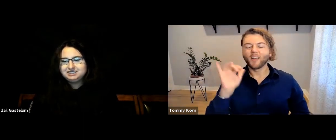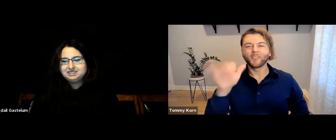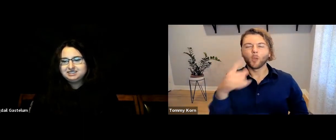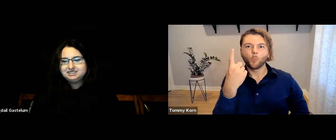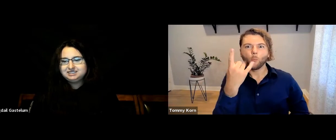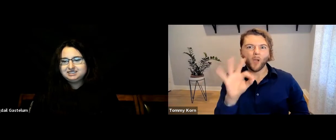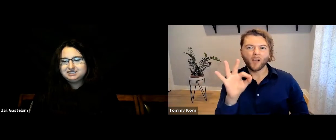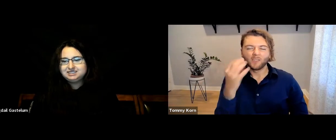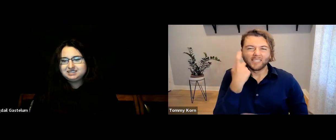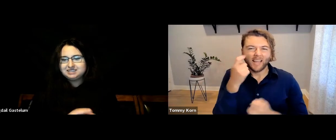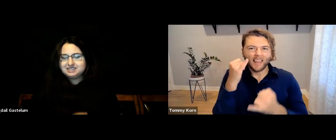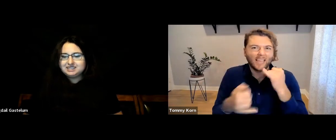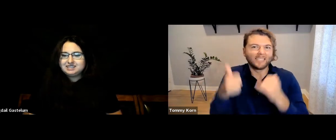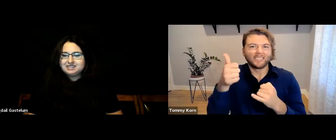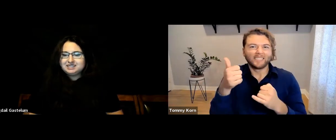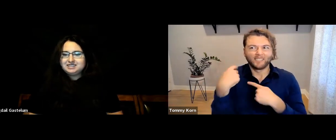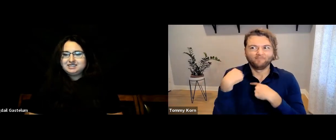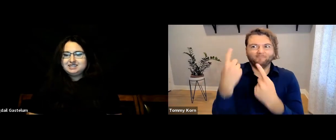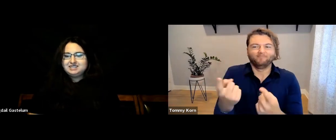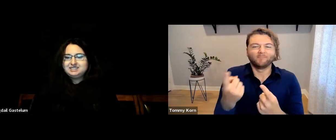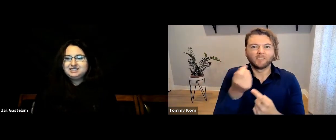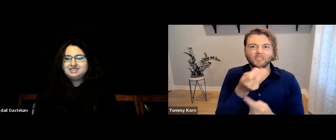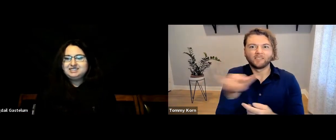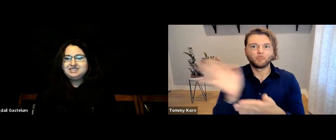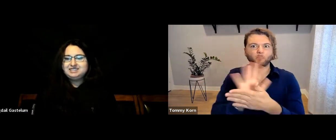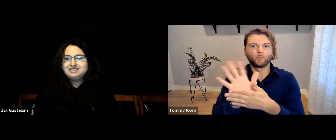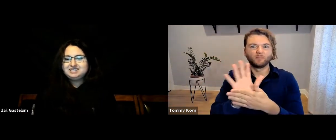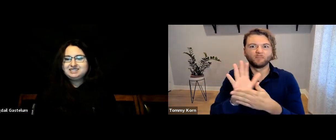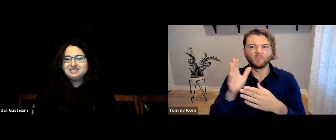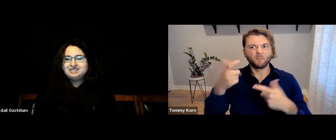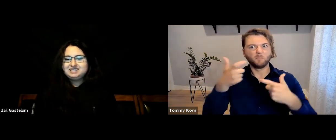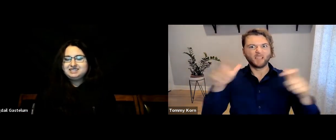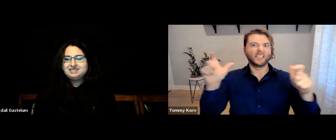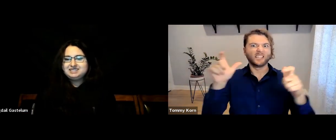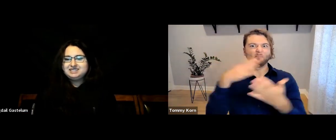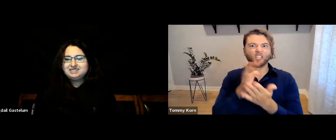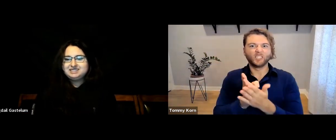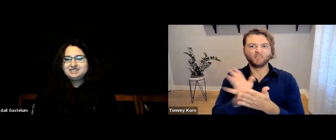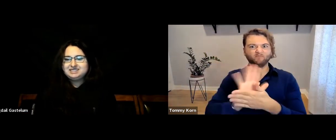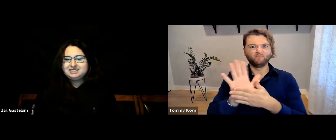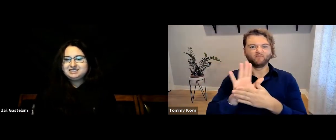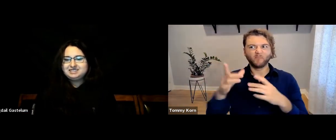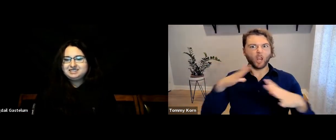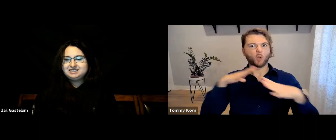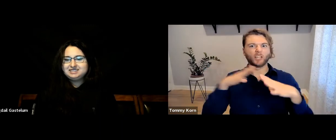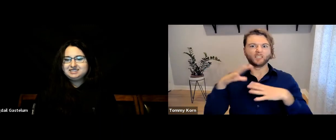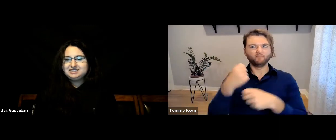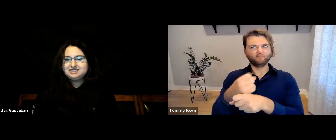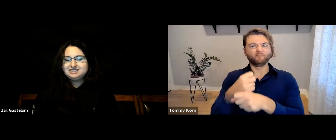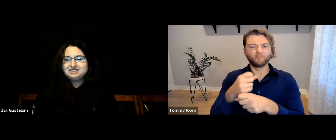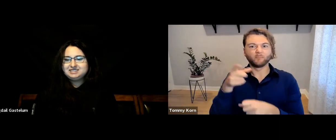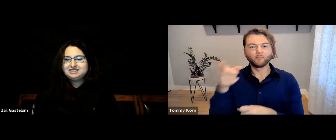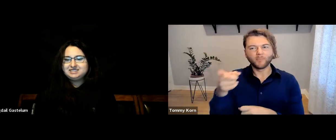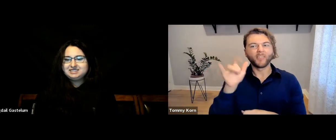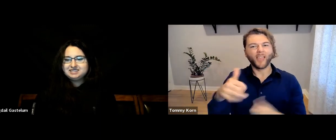Godzilla vs. Kong was one of the latest big-budget Hollywood films